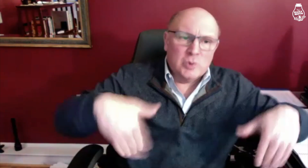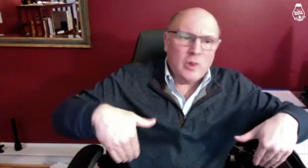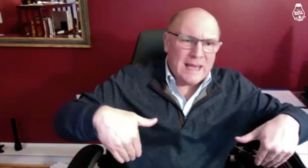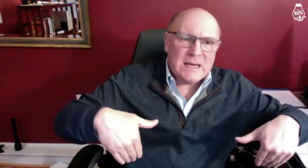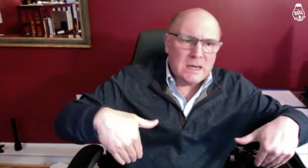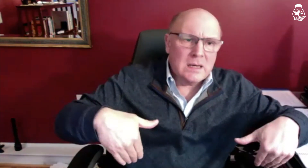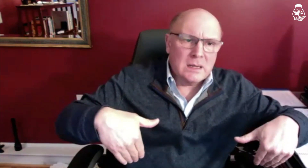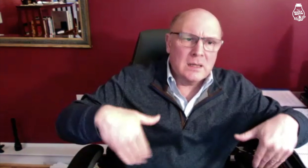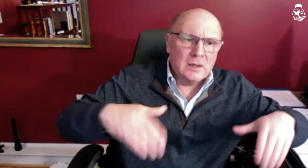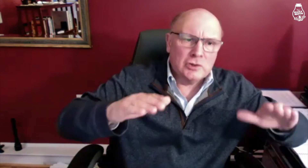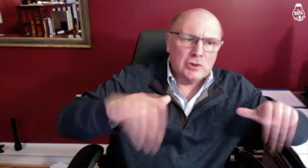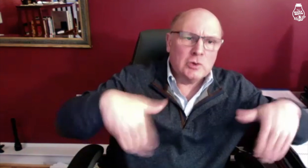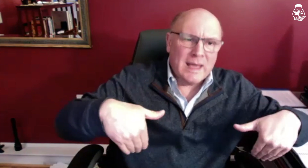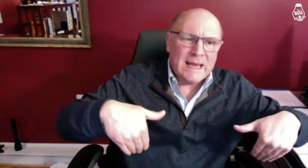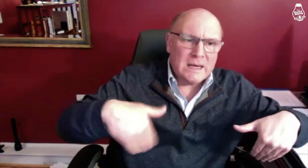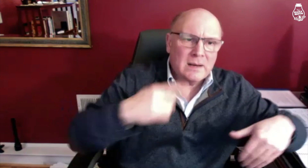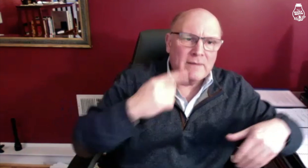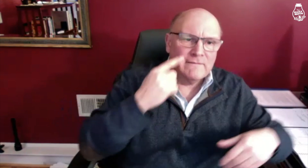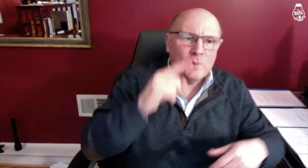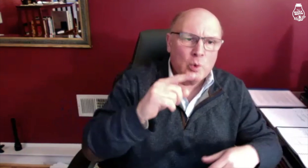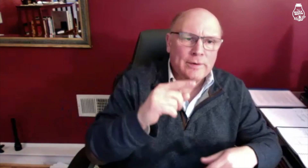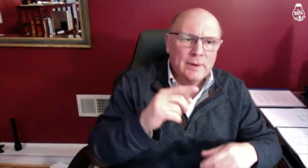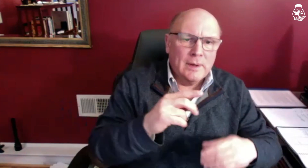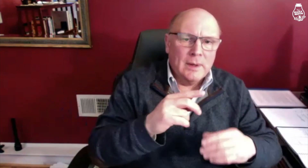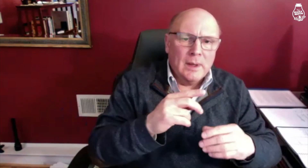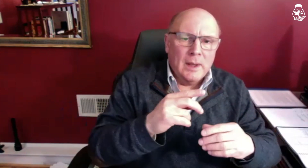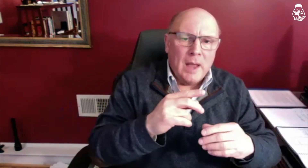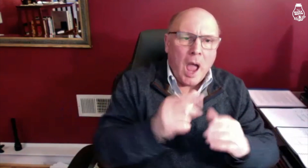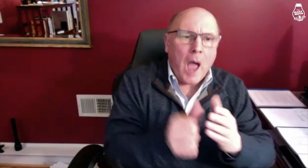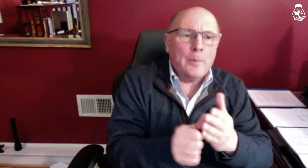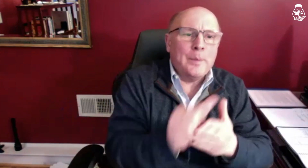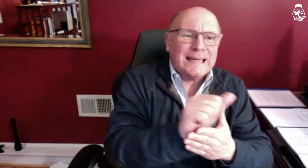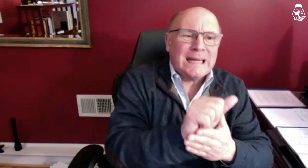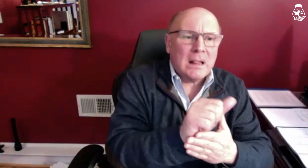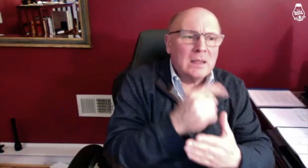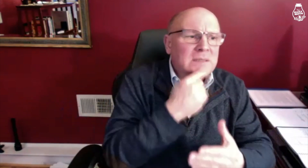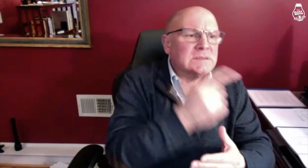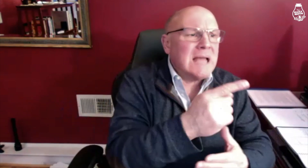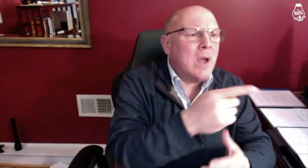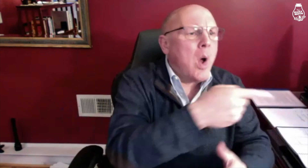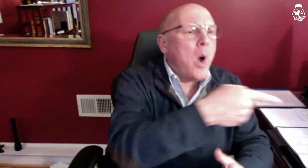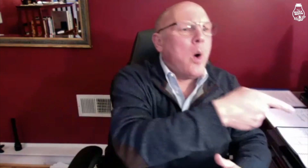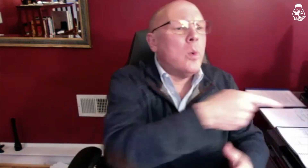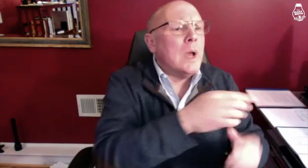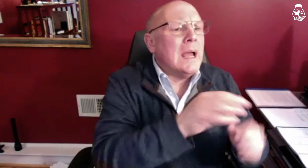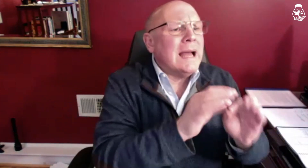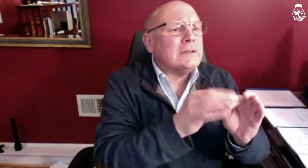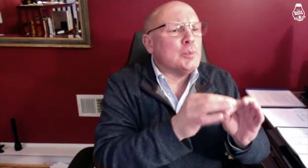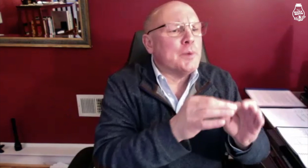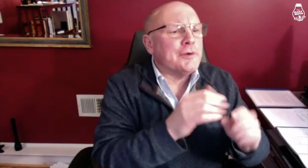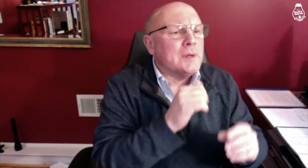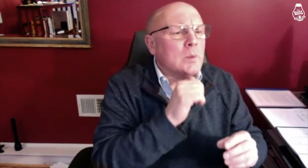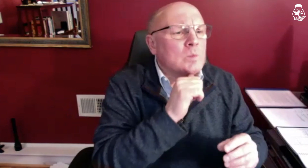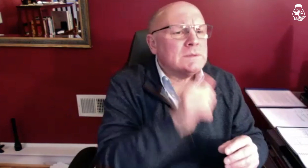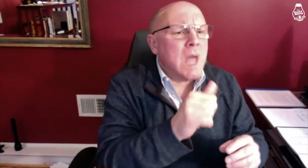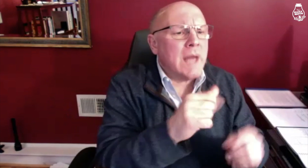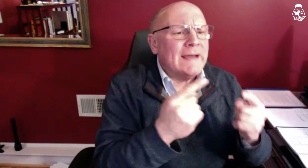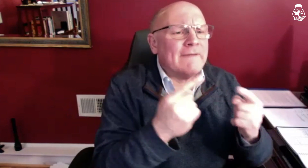Then it's too late. It's too late for an appeal based on interpreters being